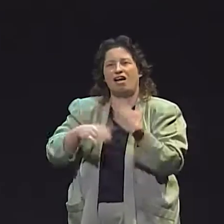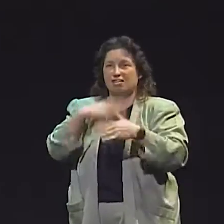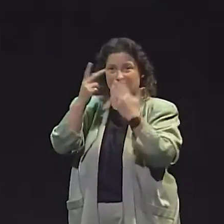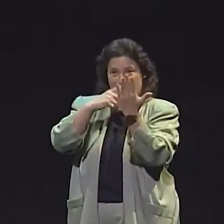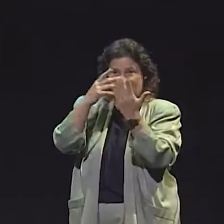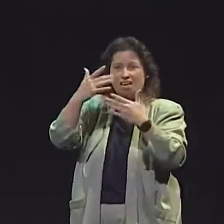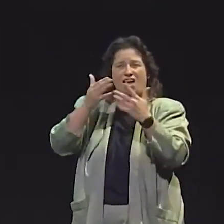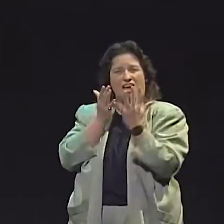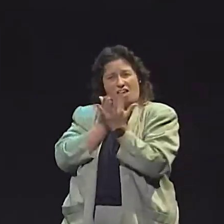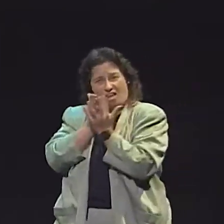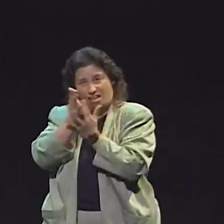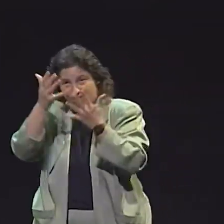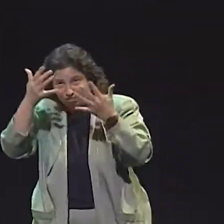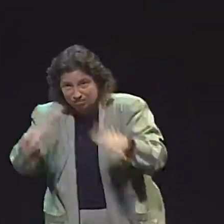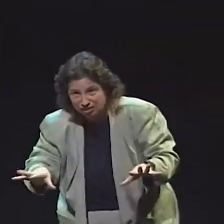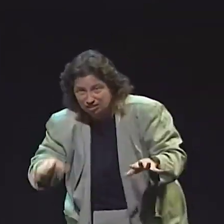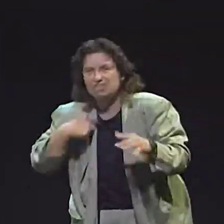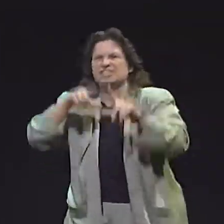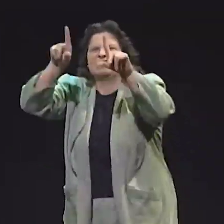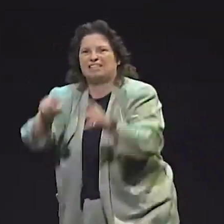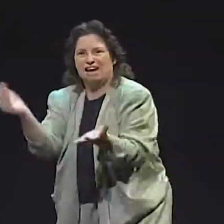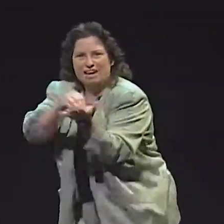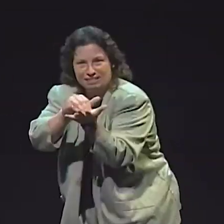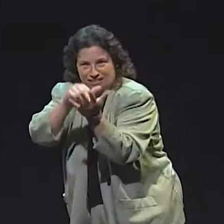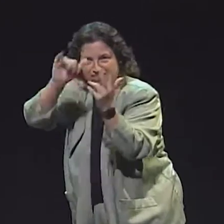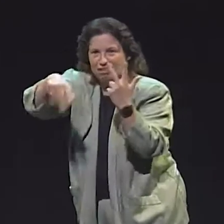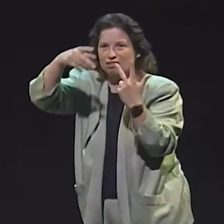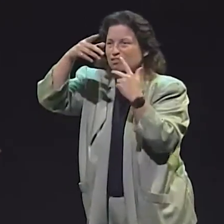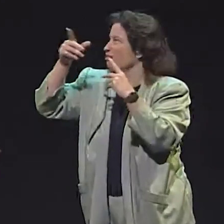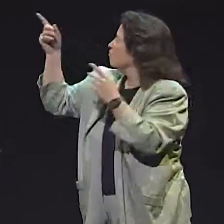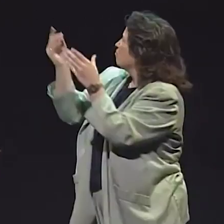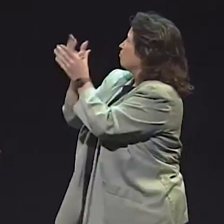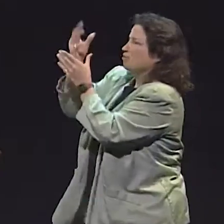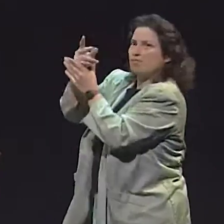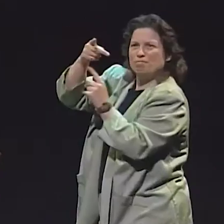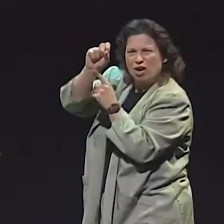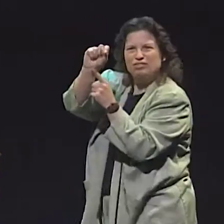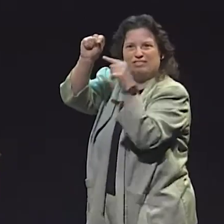FALL REPRESENTS THE PRE-TEST THAT WE GAVE THE CHILDREN AT THE BEGINNING OF THE YEAR